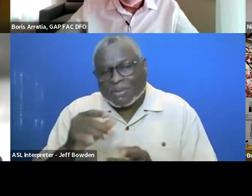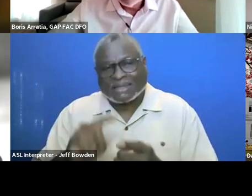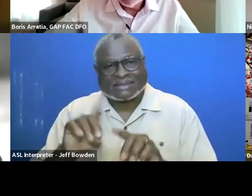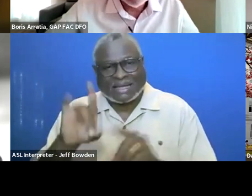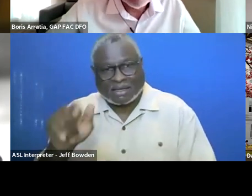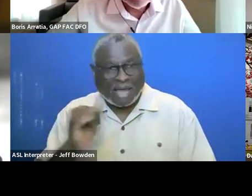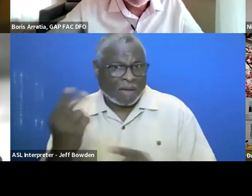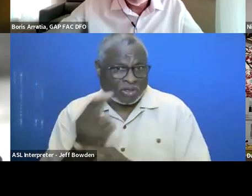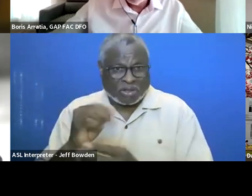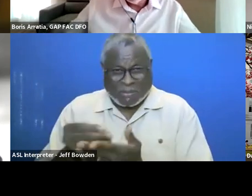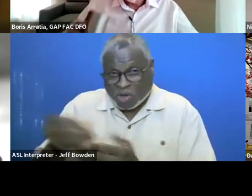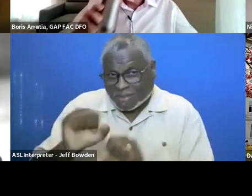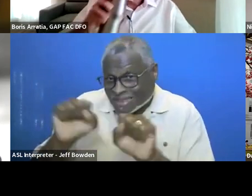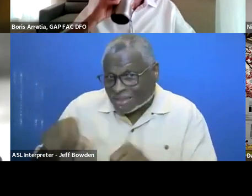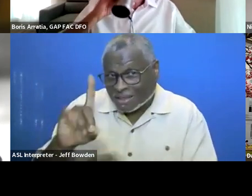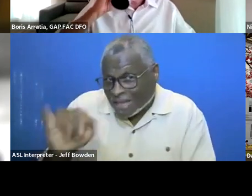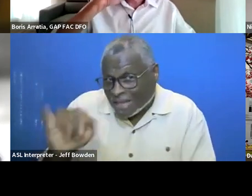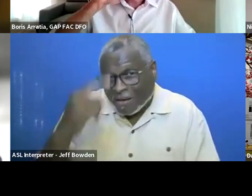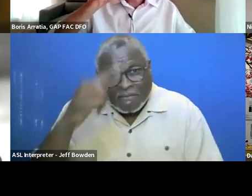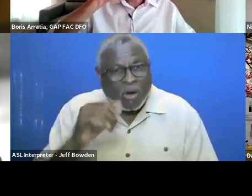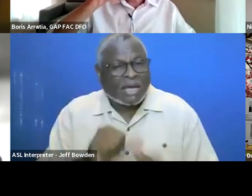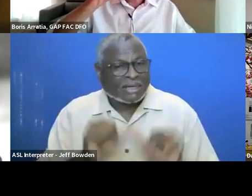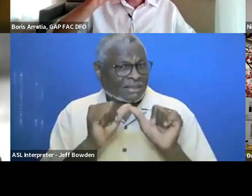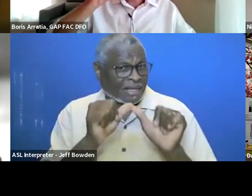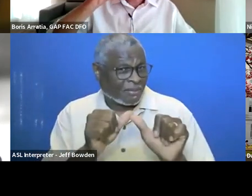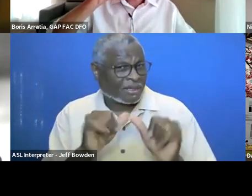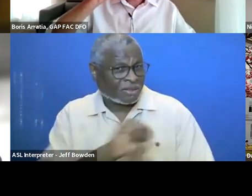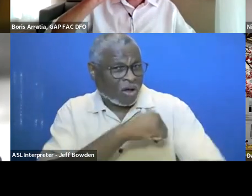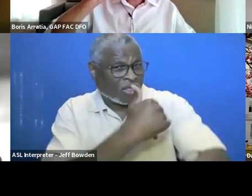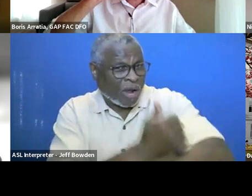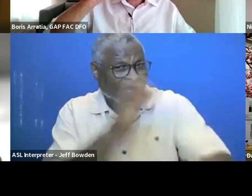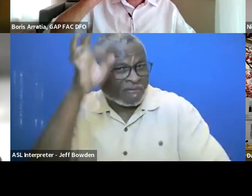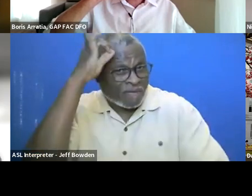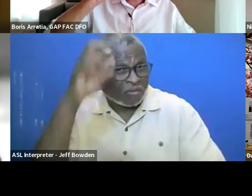So I had the procurement system data for sustainability authorized by Federal regulations.